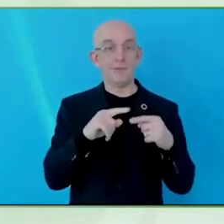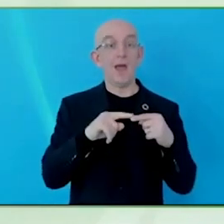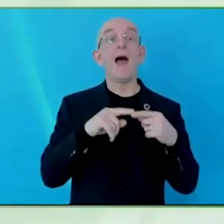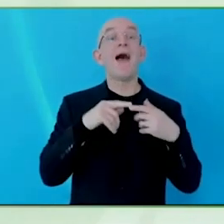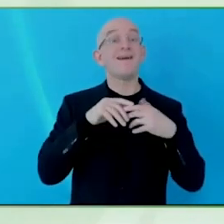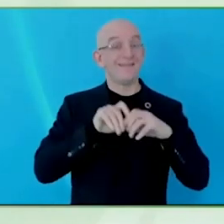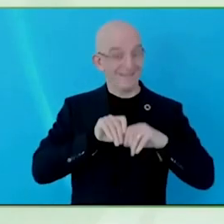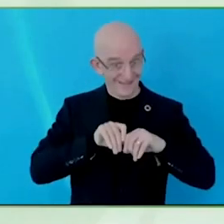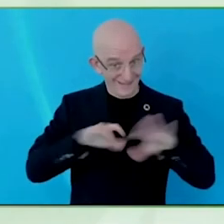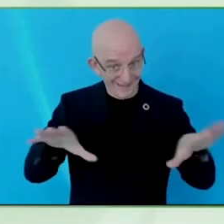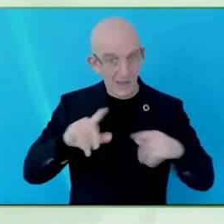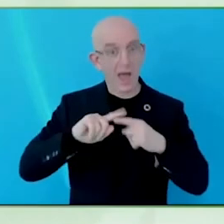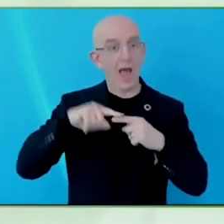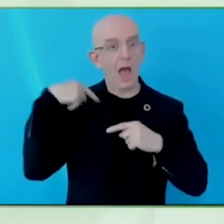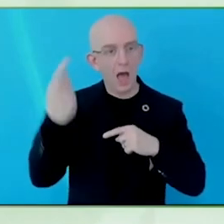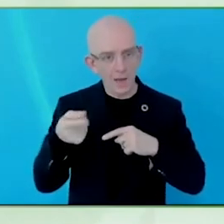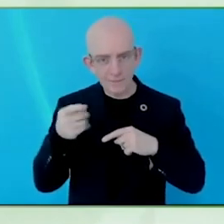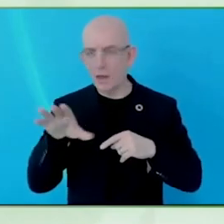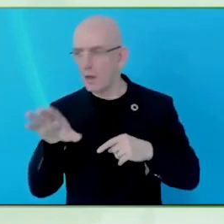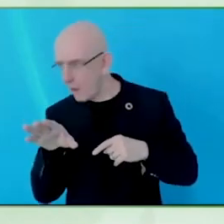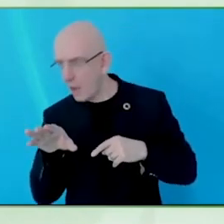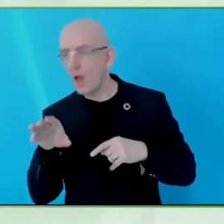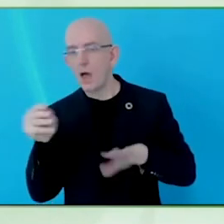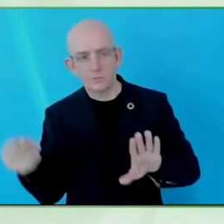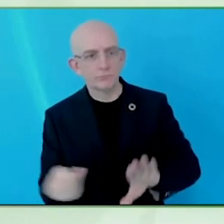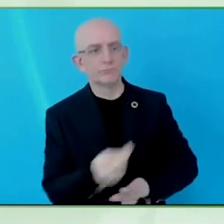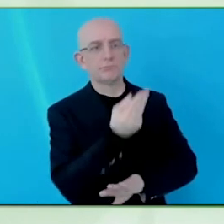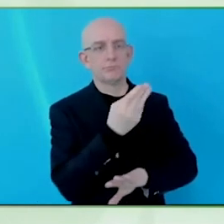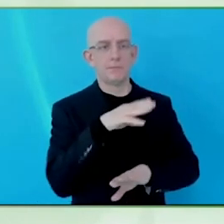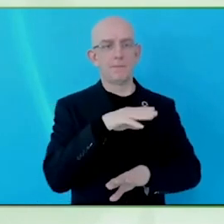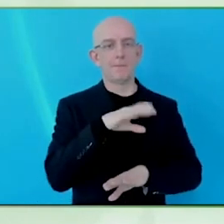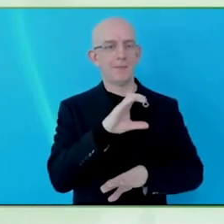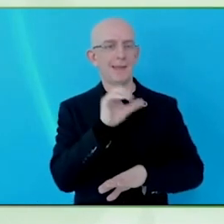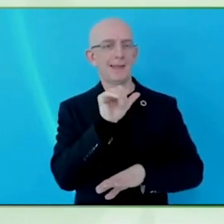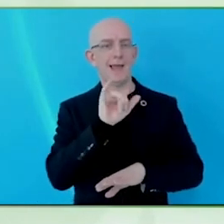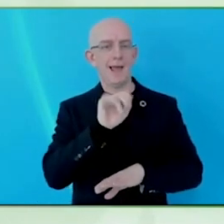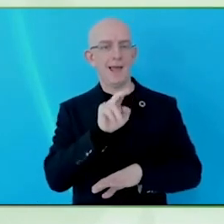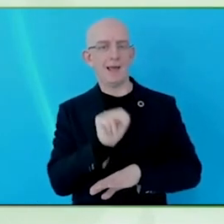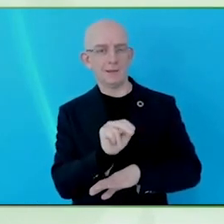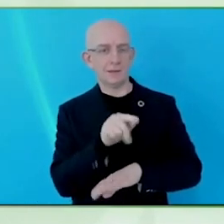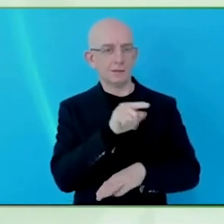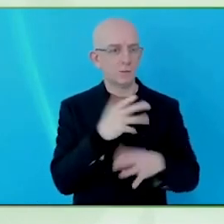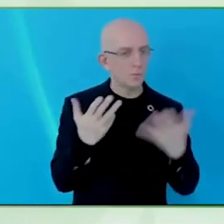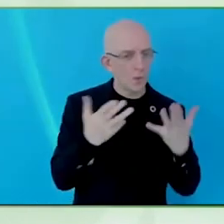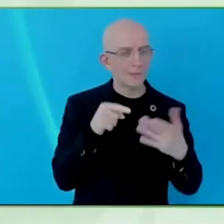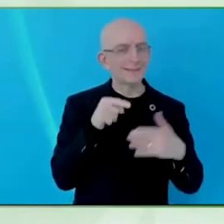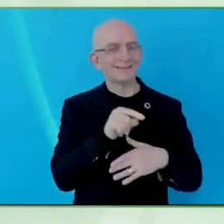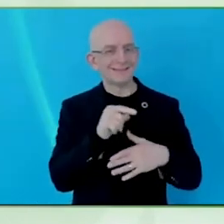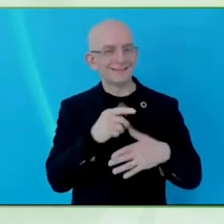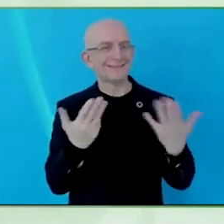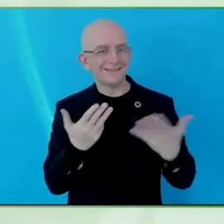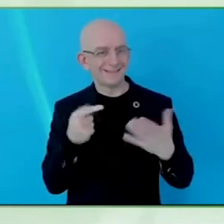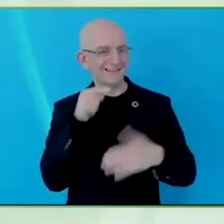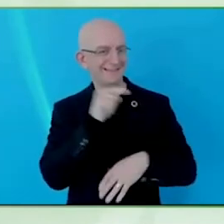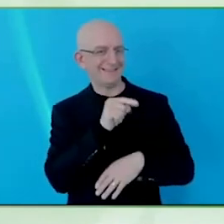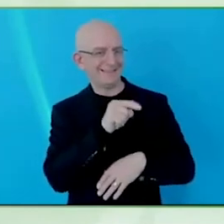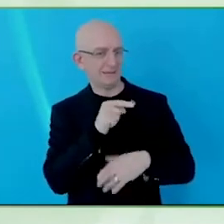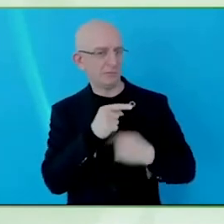be self-sustaining going forward and what we have here at Open Inclusion is a collection of panelled that represent different